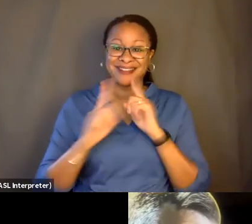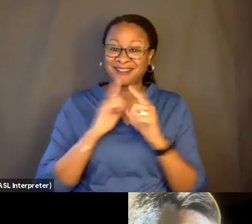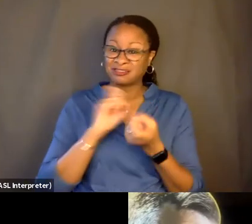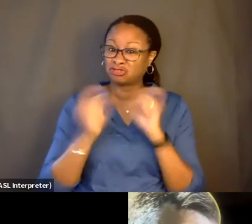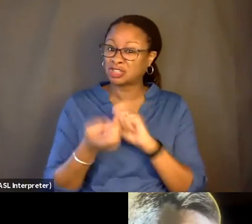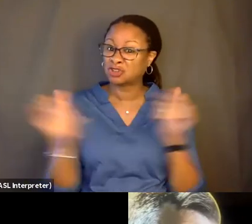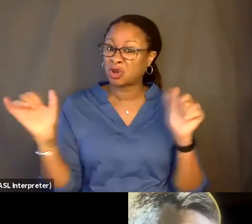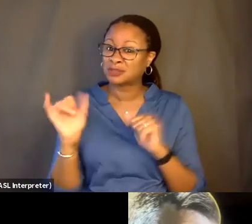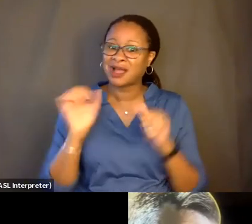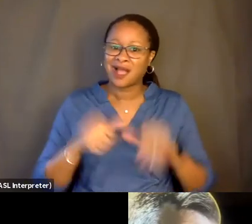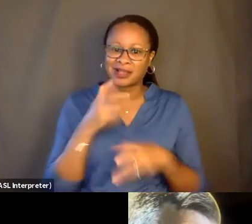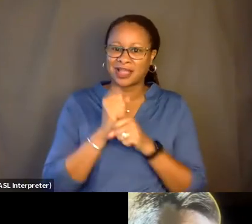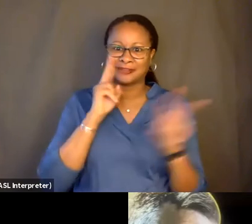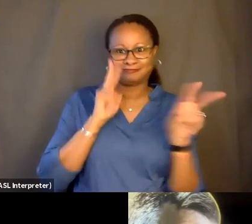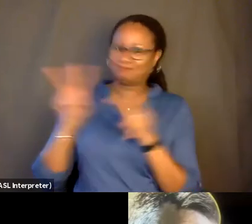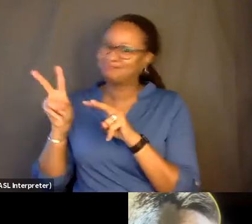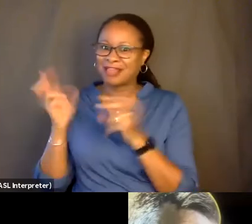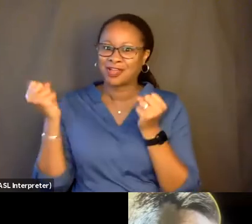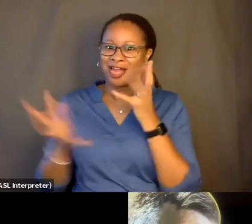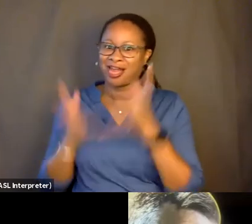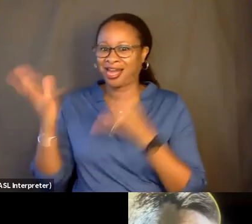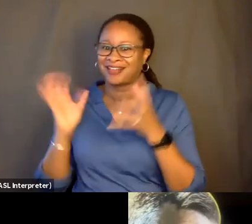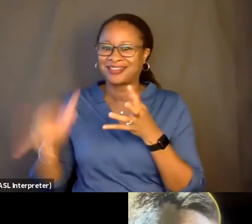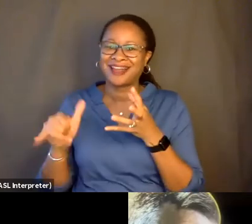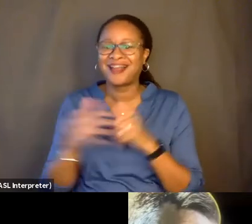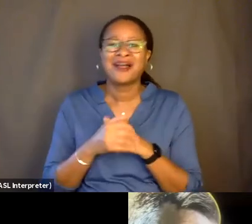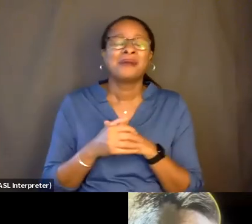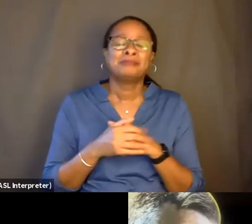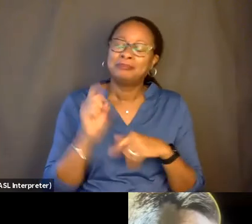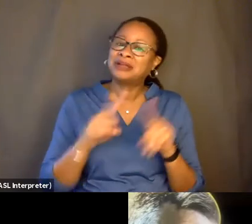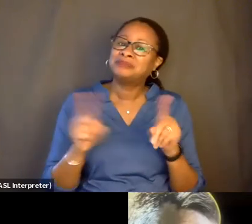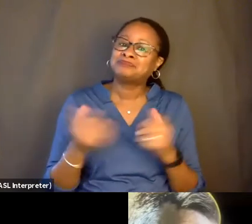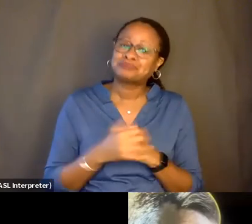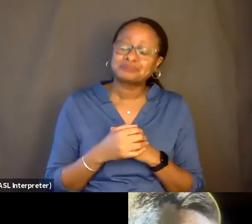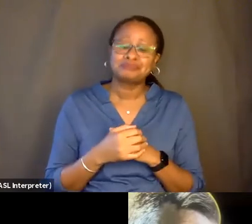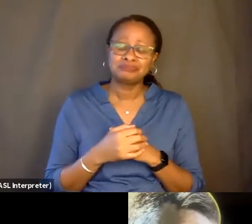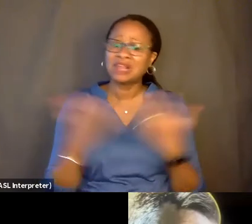Like, I keep getting distracted by looking at her hands, right? This is what's happening.